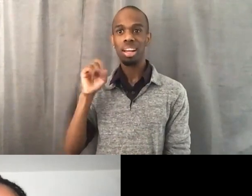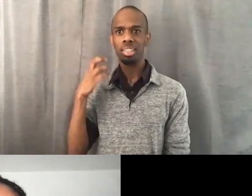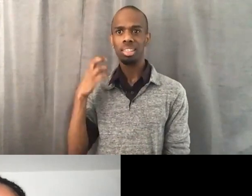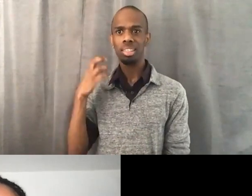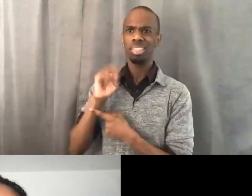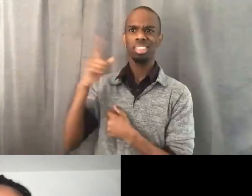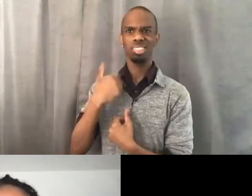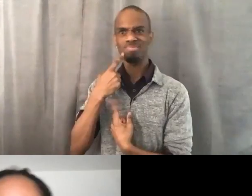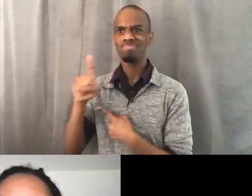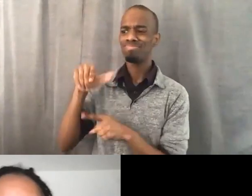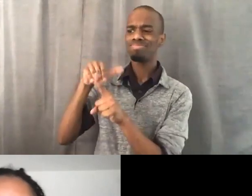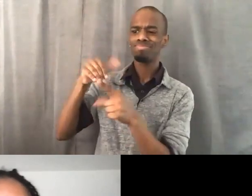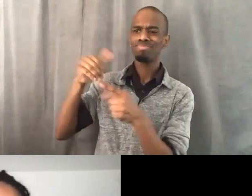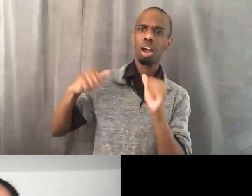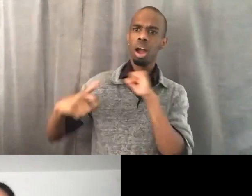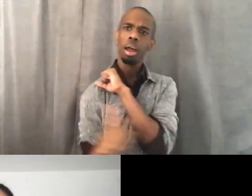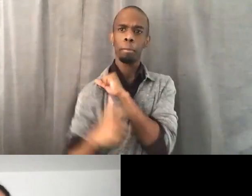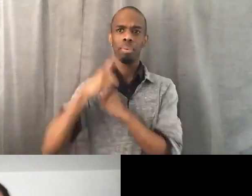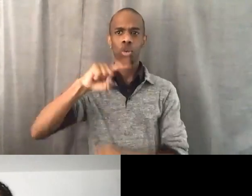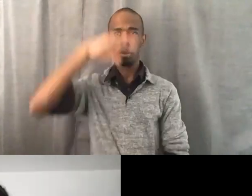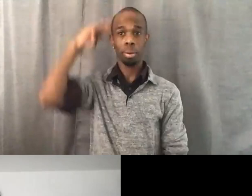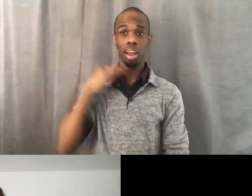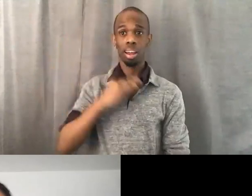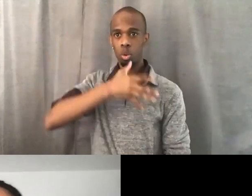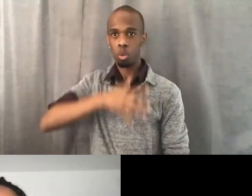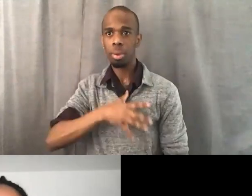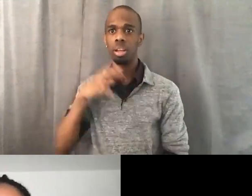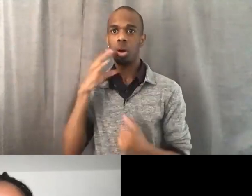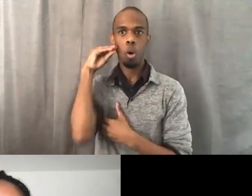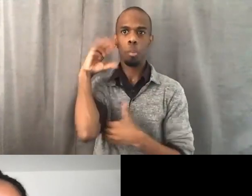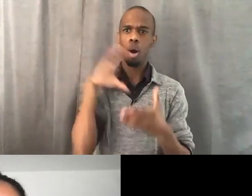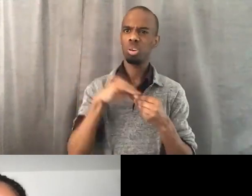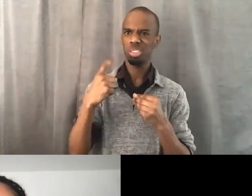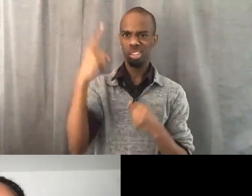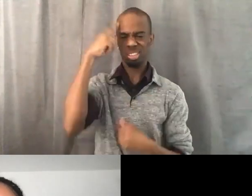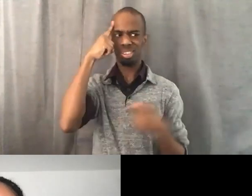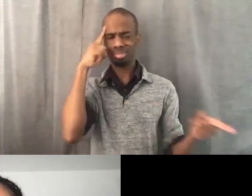acting like that, it's a problem to buy property. Let's sum in the spirit of Biddy Mason,